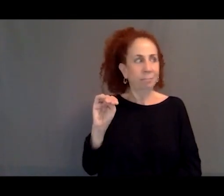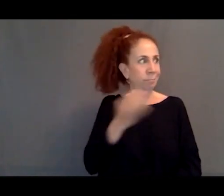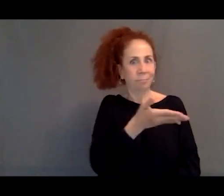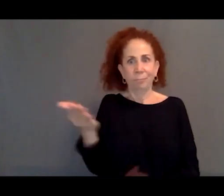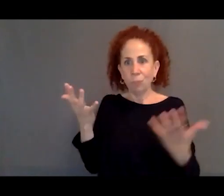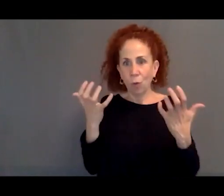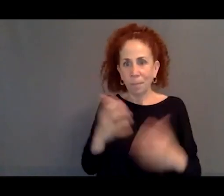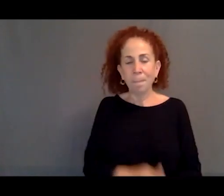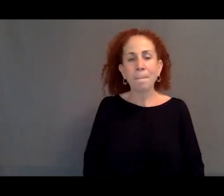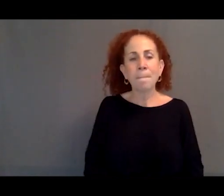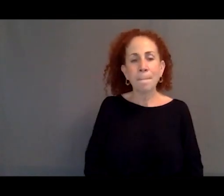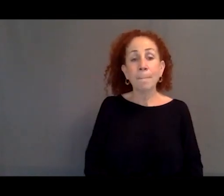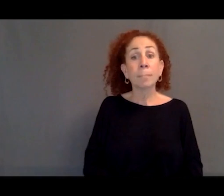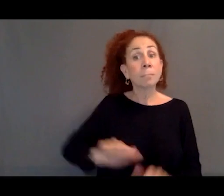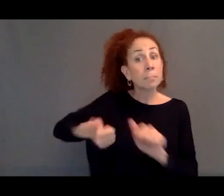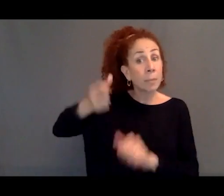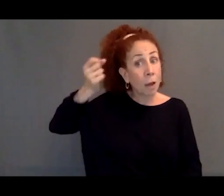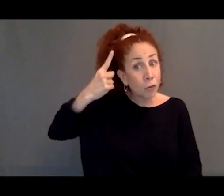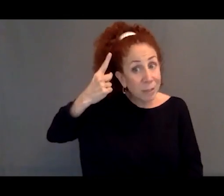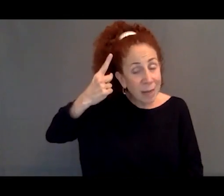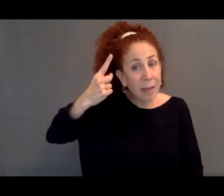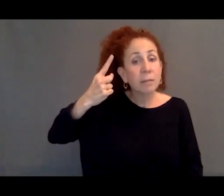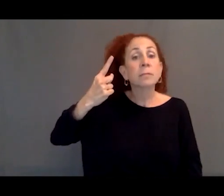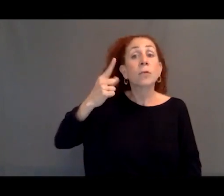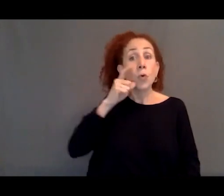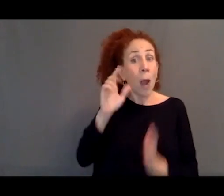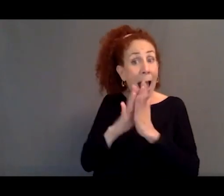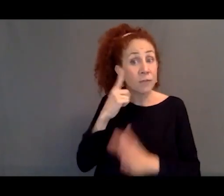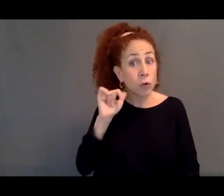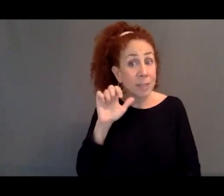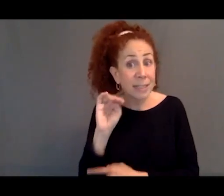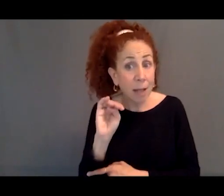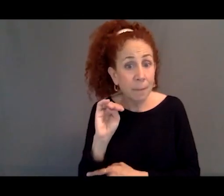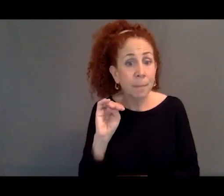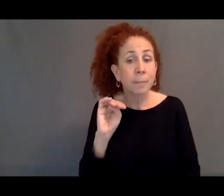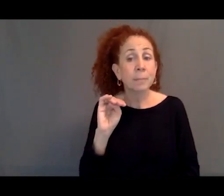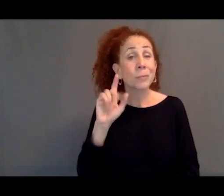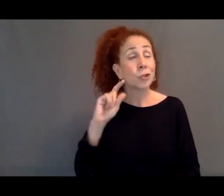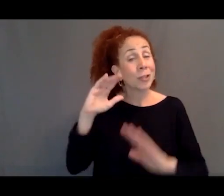Again, with the understanding that asylum seekers should expect that--